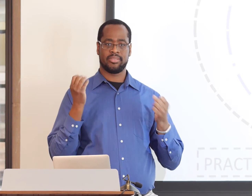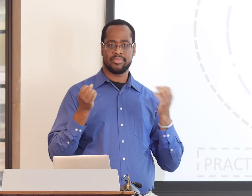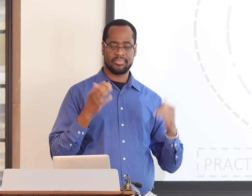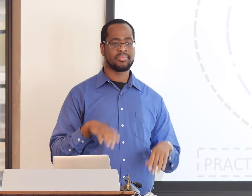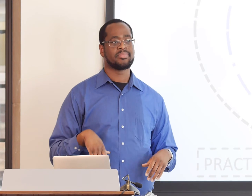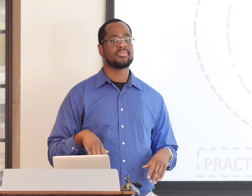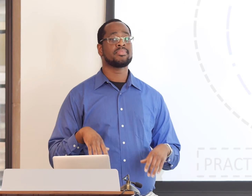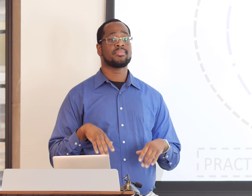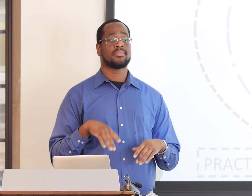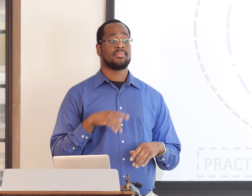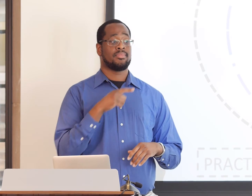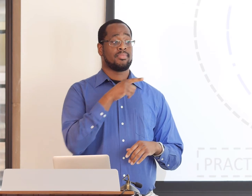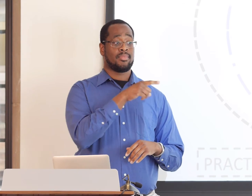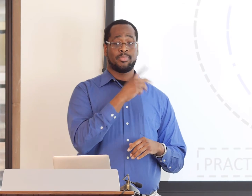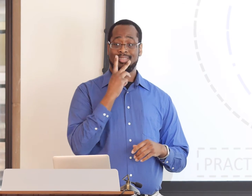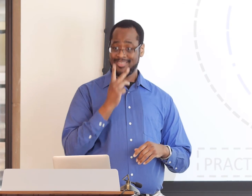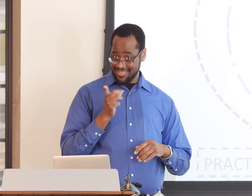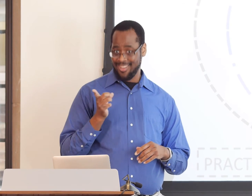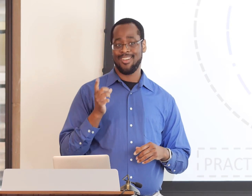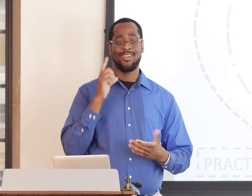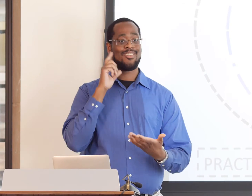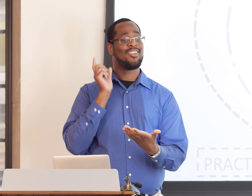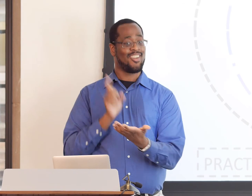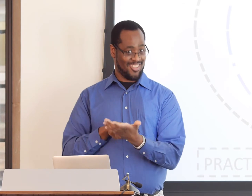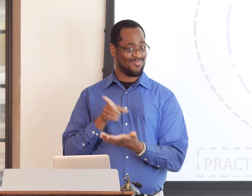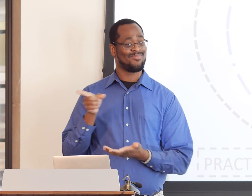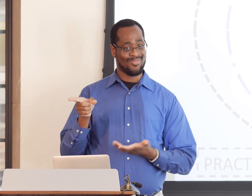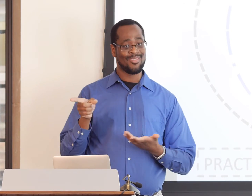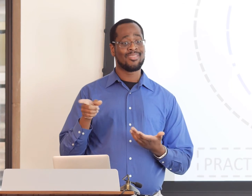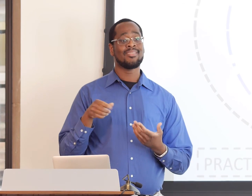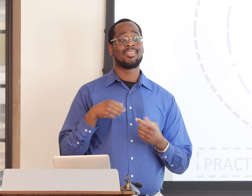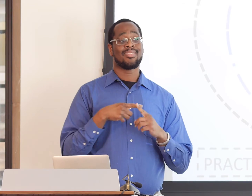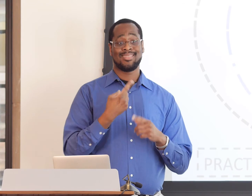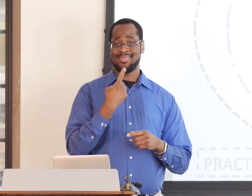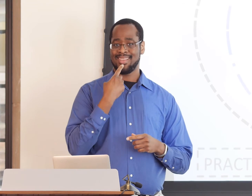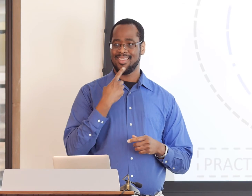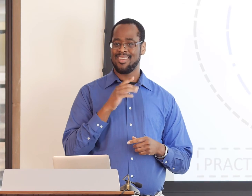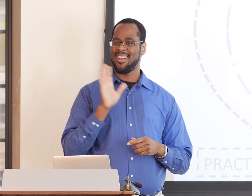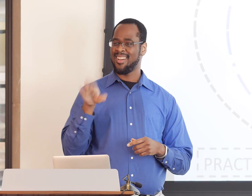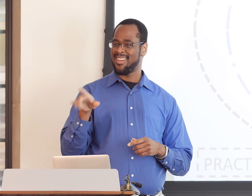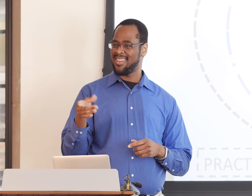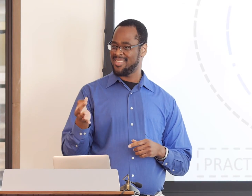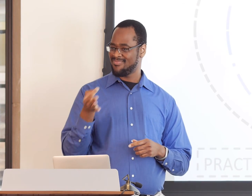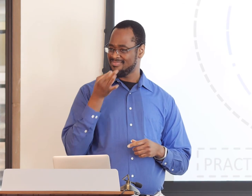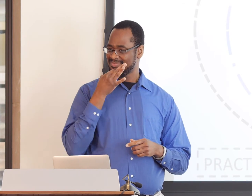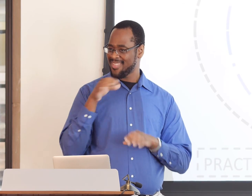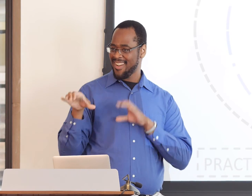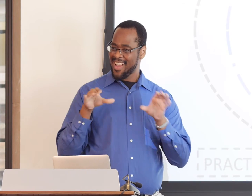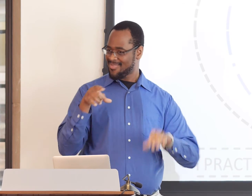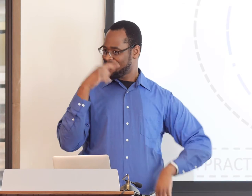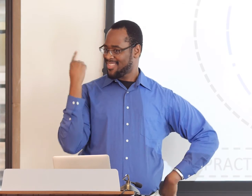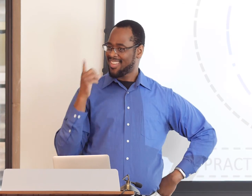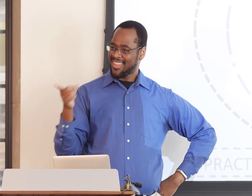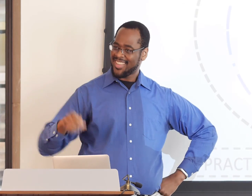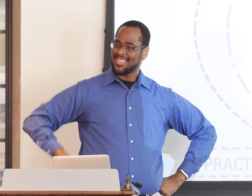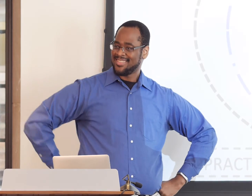or some Black Deaf tendencies or expressions, and her White friend noticed that and said, "Oh, wow.